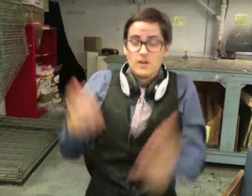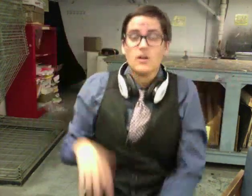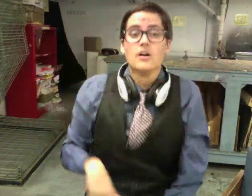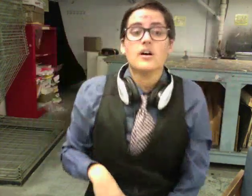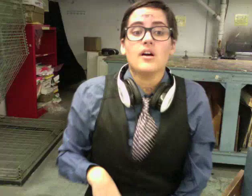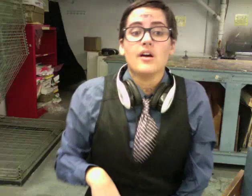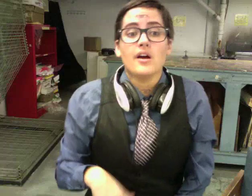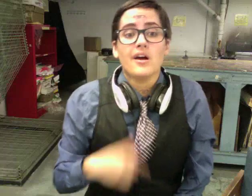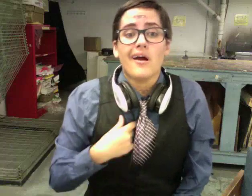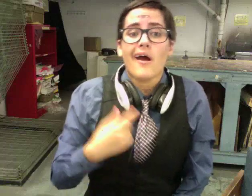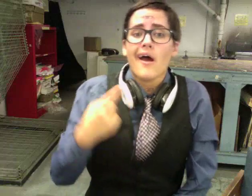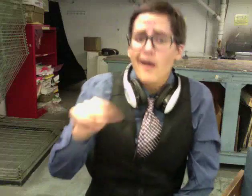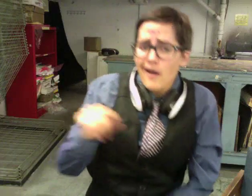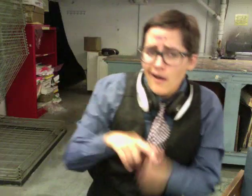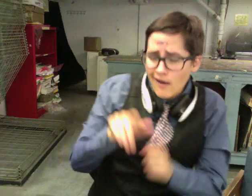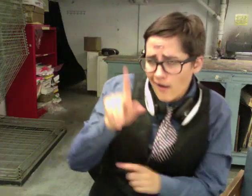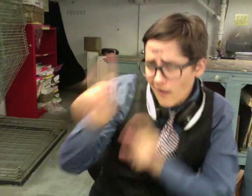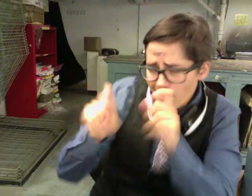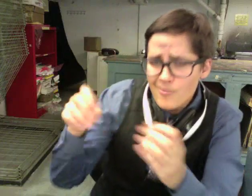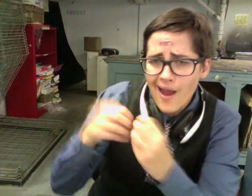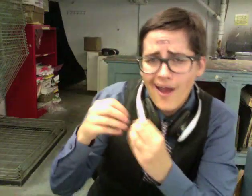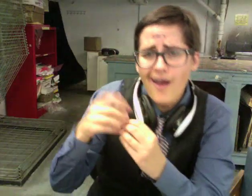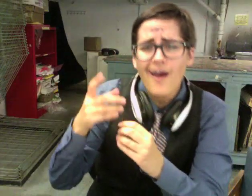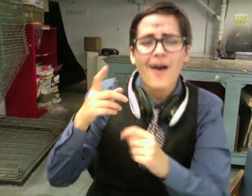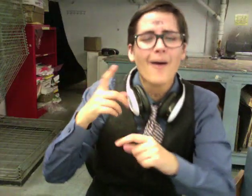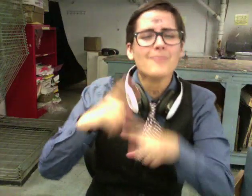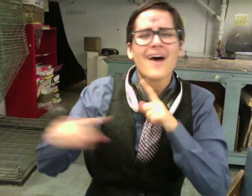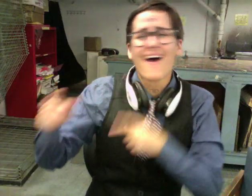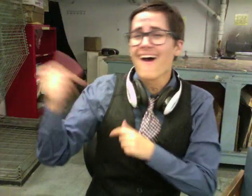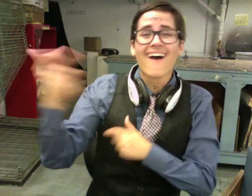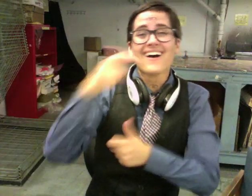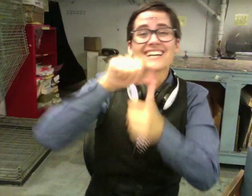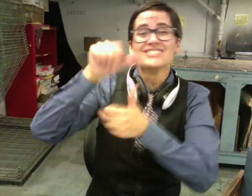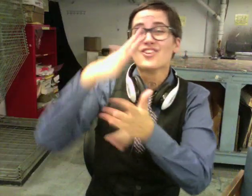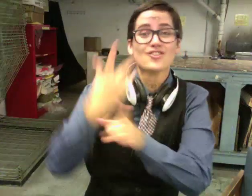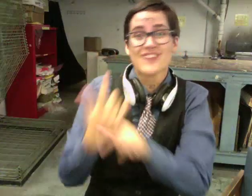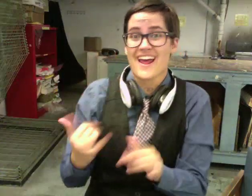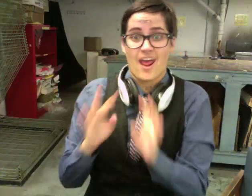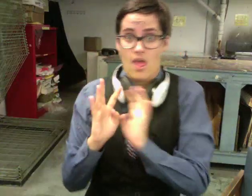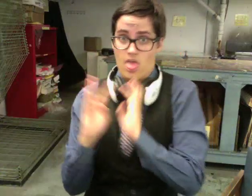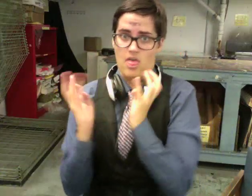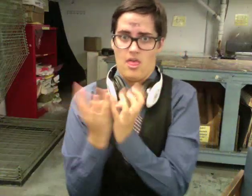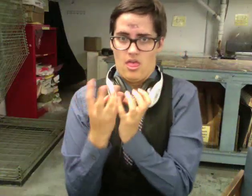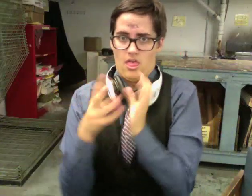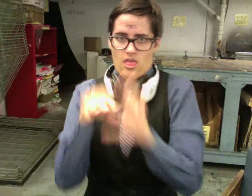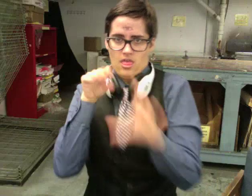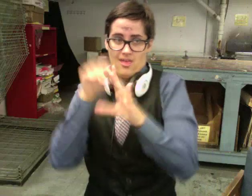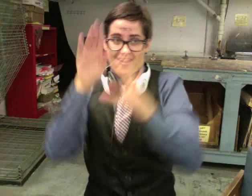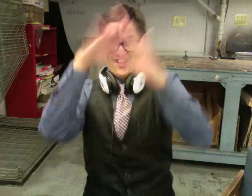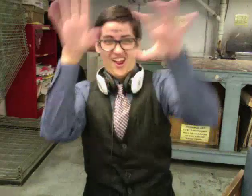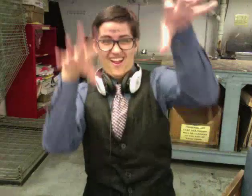news time, the scientists are standing in a group on the sidewalk in front of the nonexistent